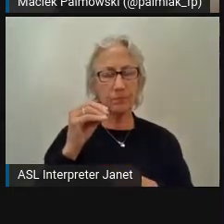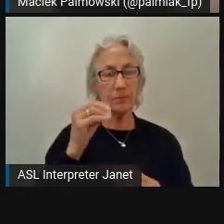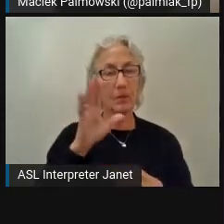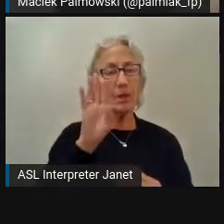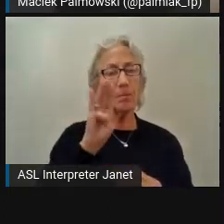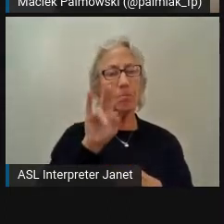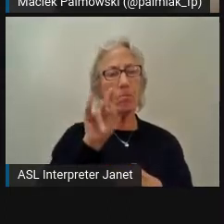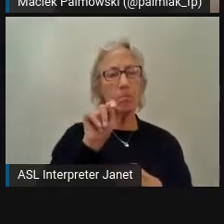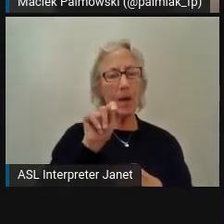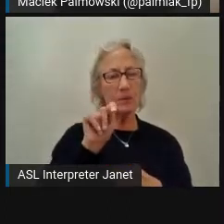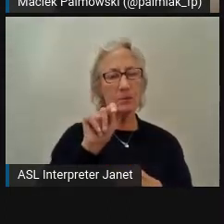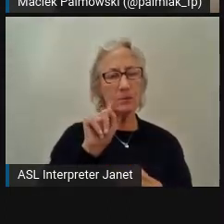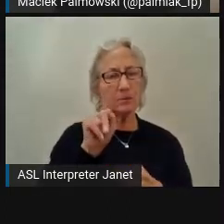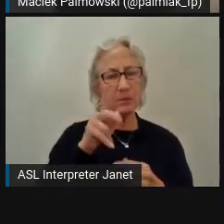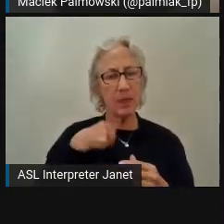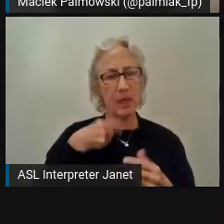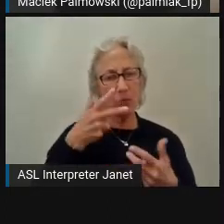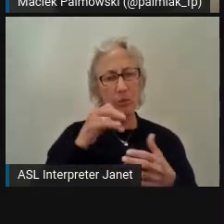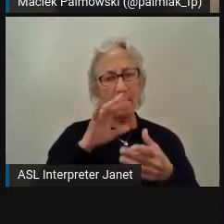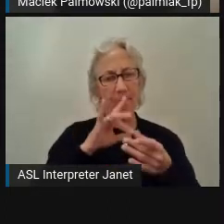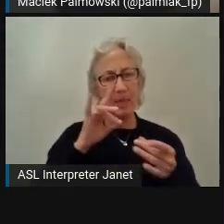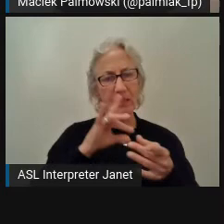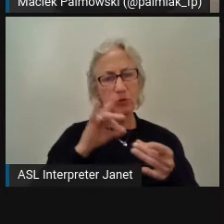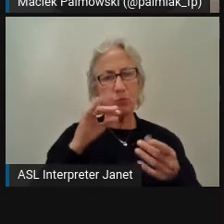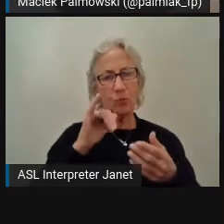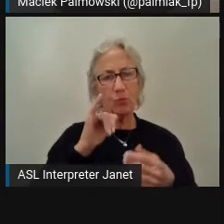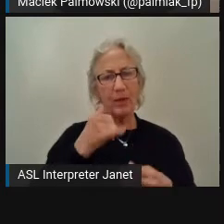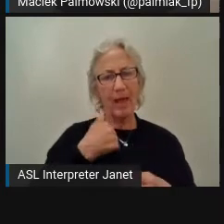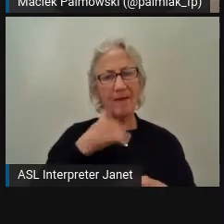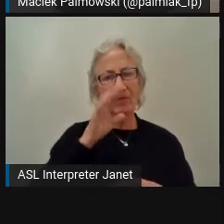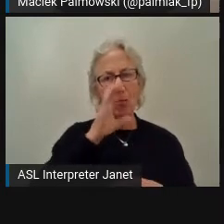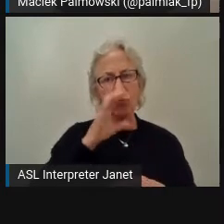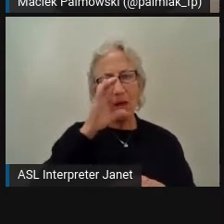Like I mentioned, there are also browser tools and probably most of you are using them.